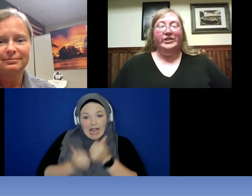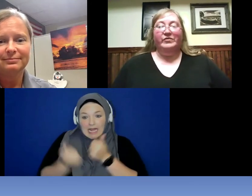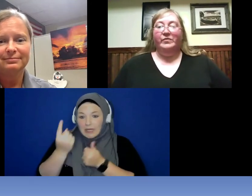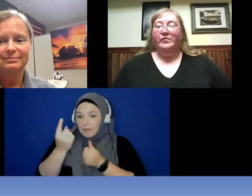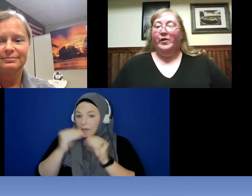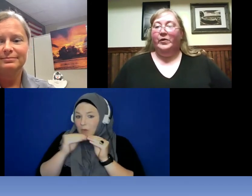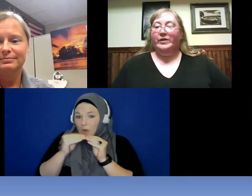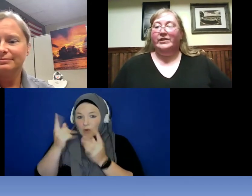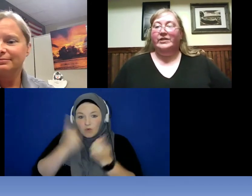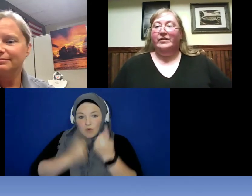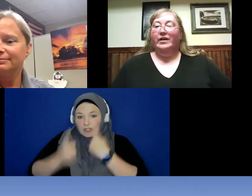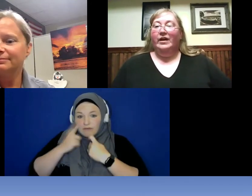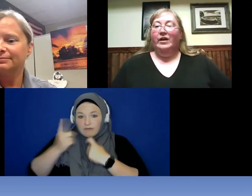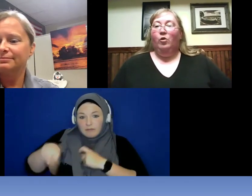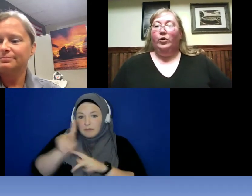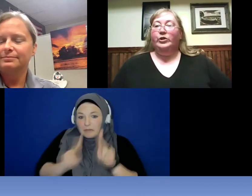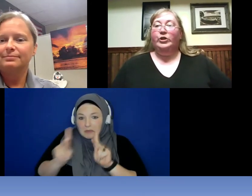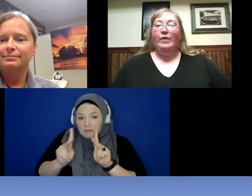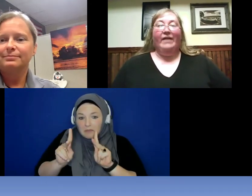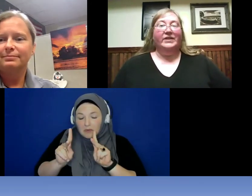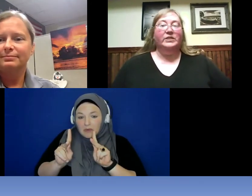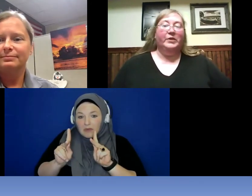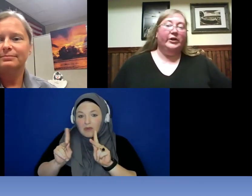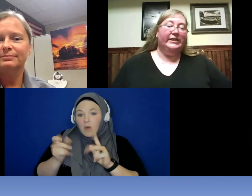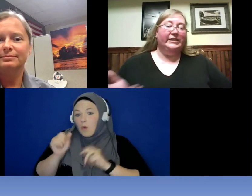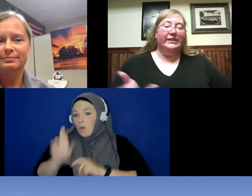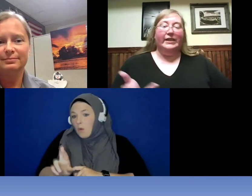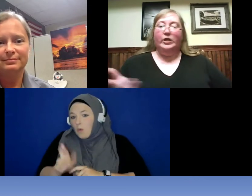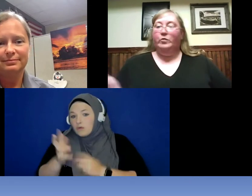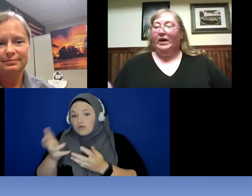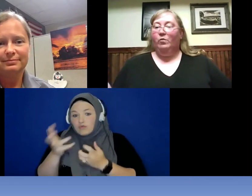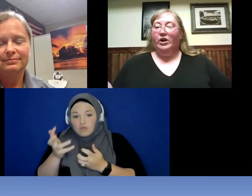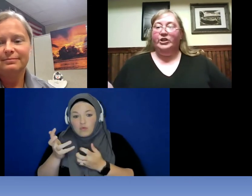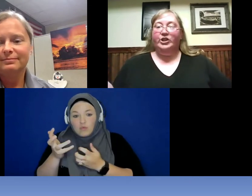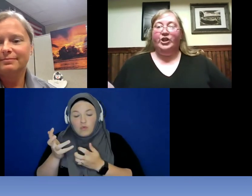from folks? Or do you have experiences that you might want to share